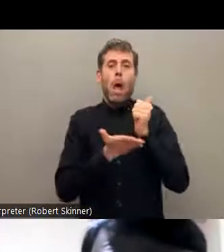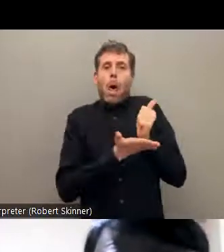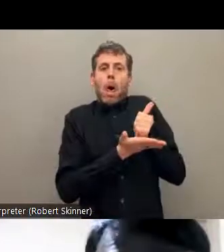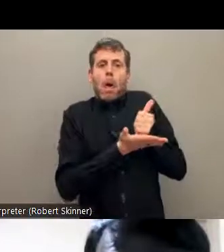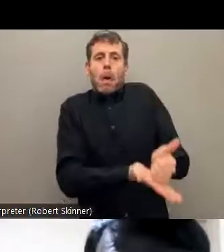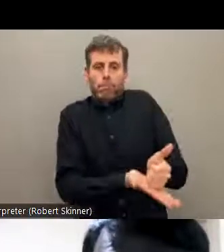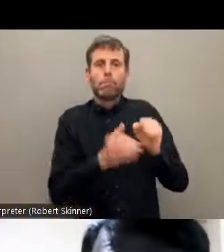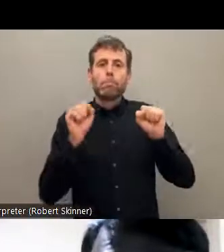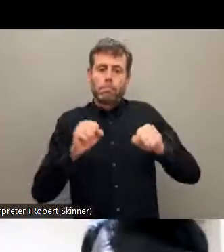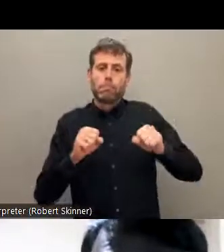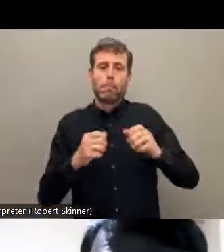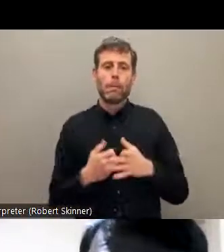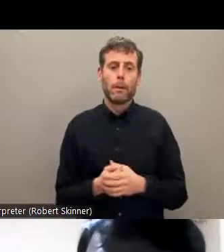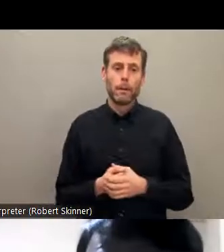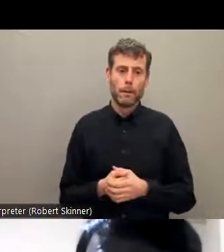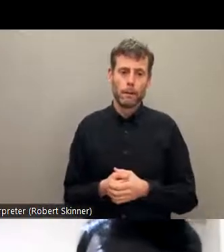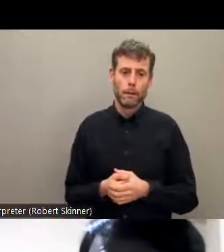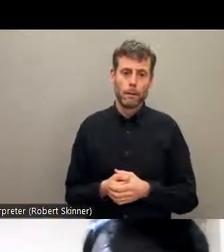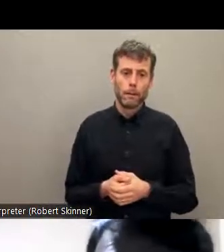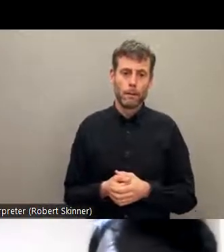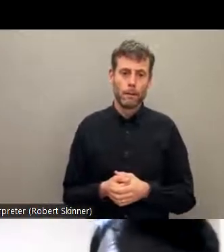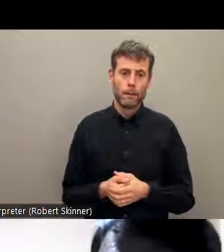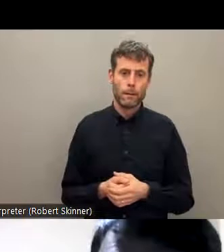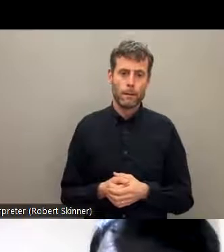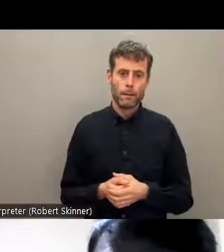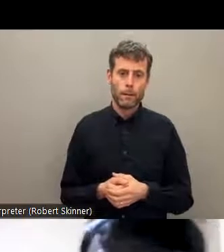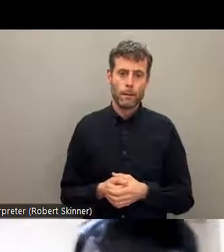biggest new achiefments we practice is there are reservations